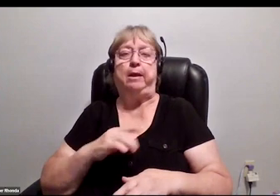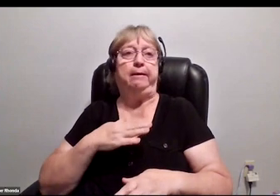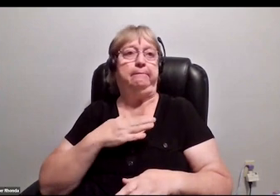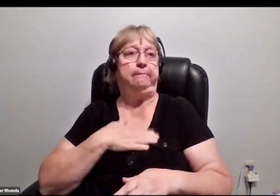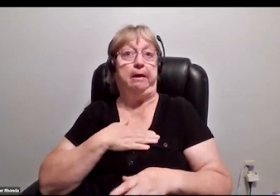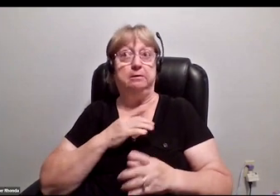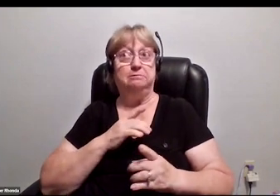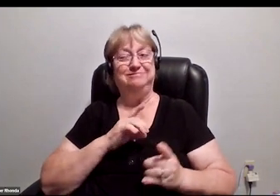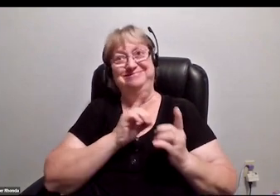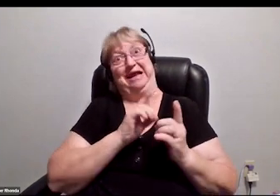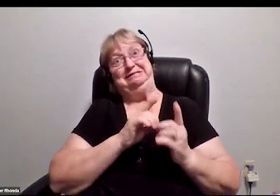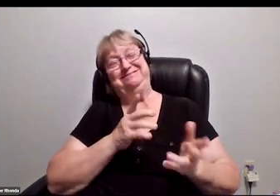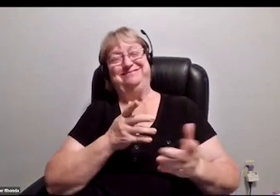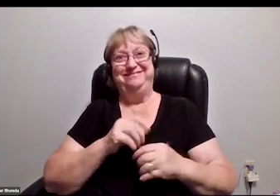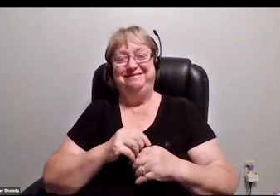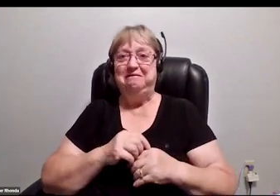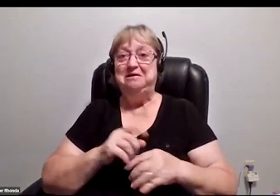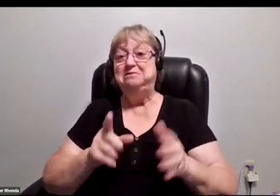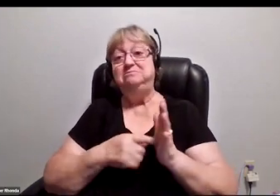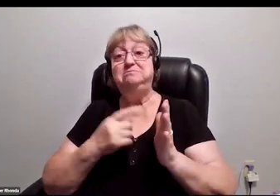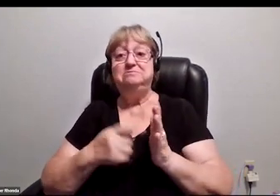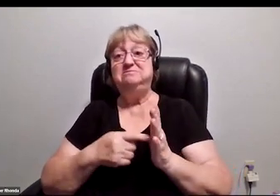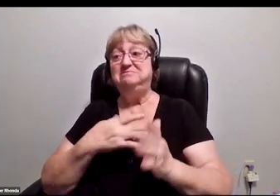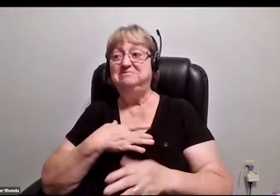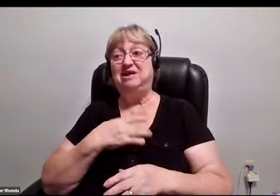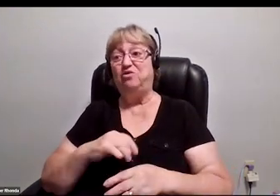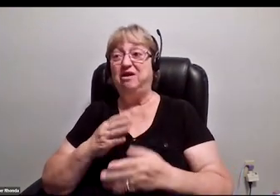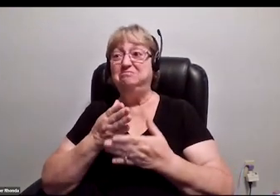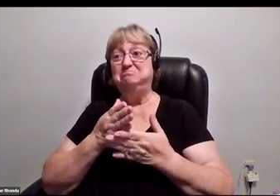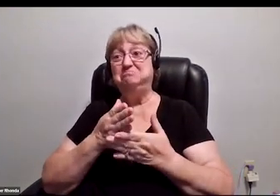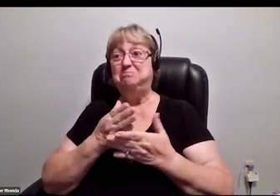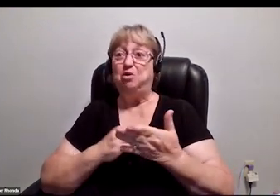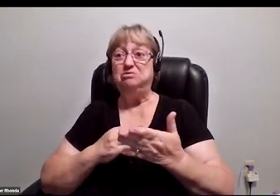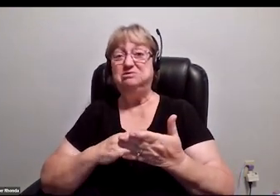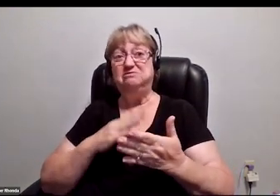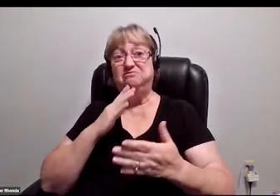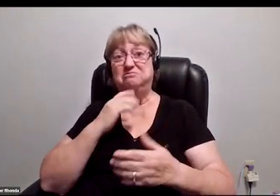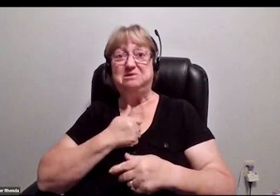Then sometimes I don't like parts of myself that morning or that afternoon.